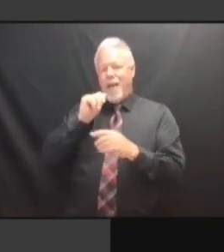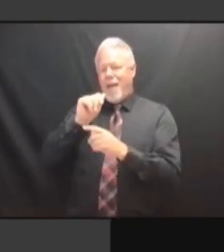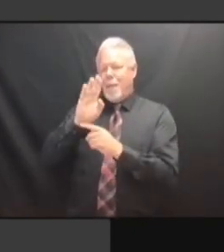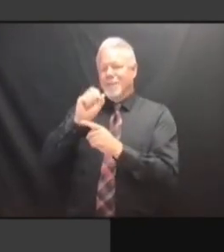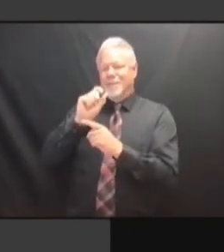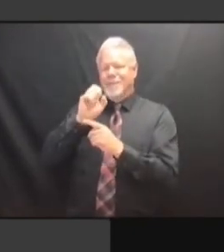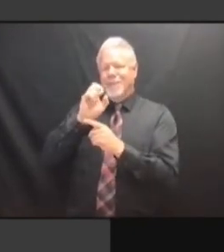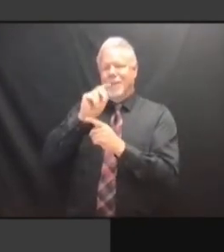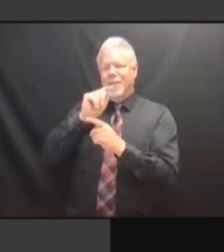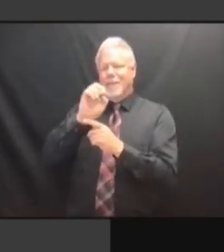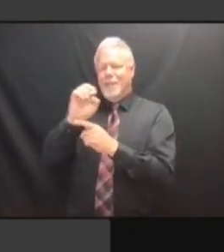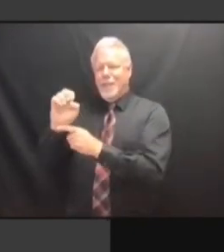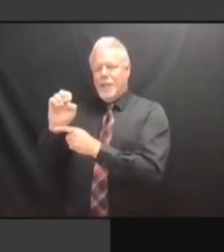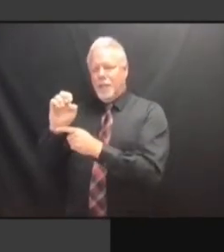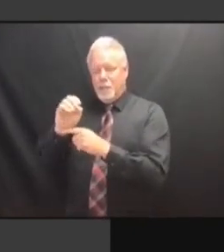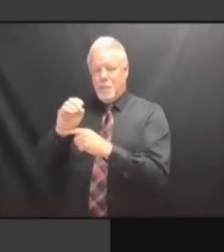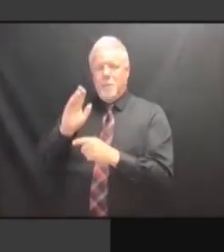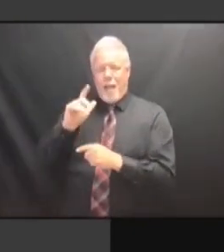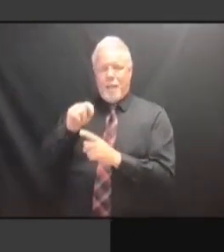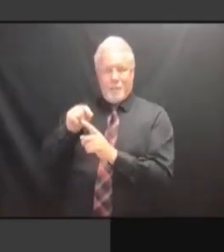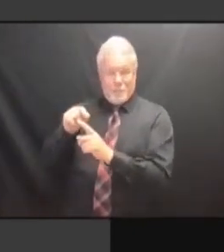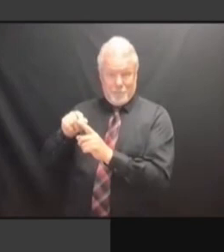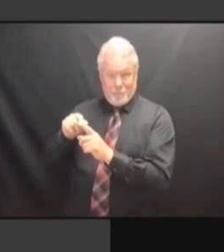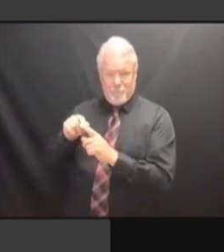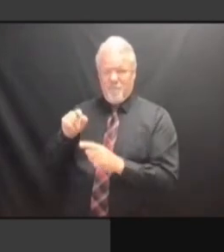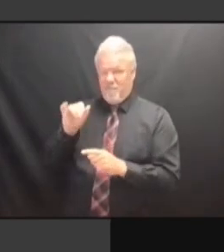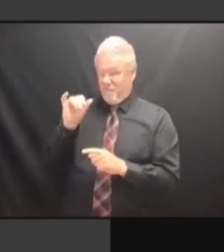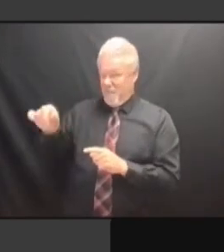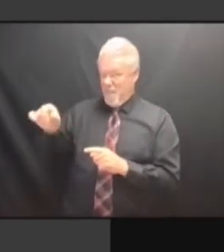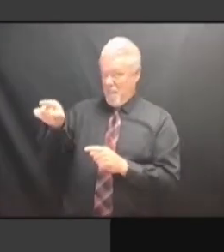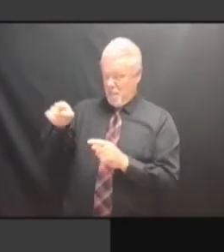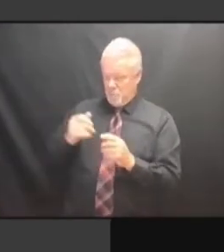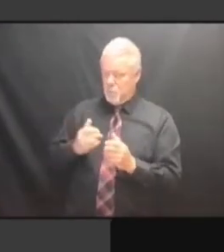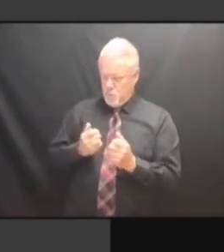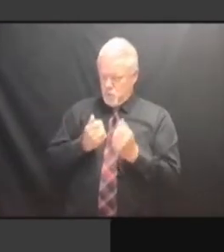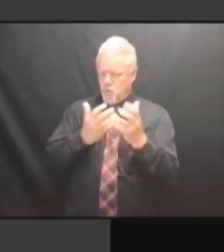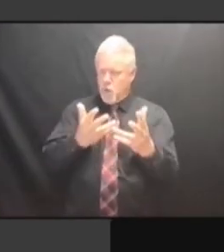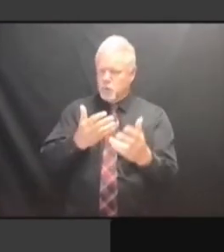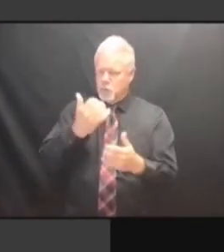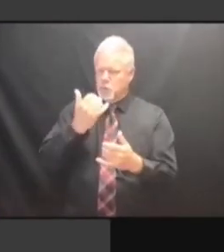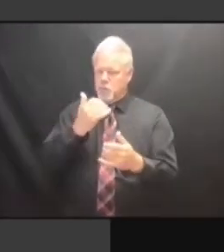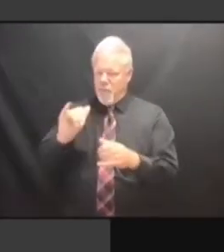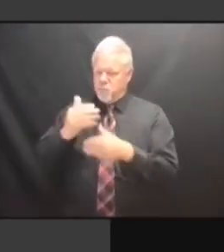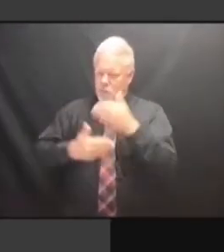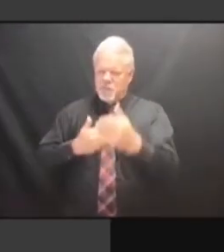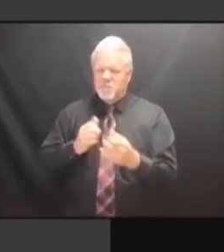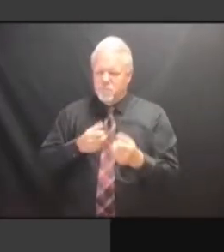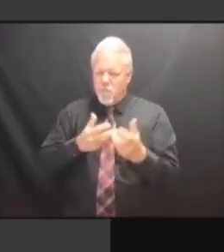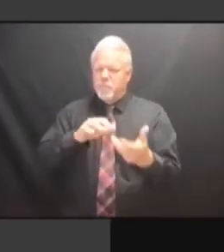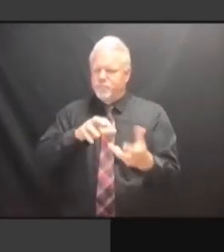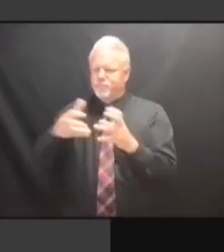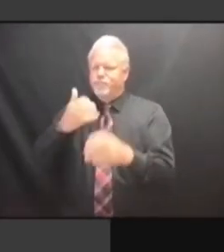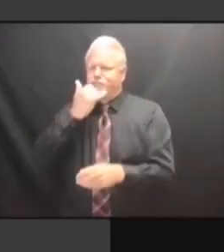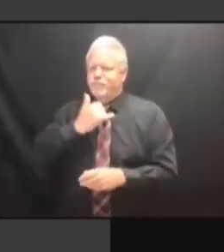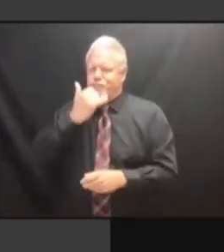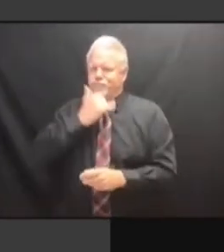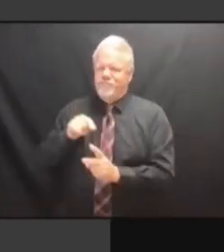AFFIDAVIT BALLOTS, AND IF THAT'S THE AFFIDAVIT BALLOTS, AND IF THAT'S THE CASE AFFIDAVIT BALLOTS, AND IF THAT'S THE CASE -- AFFIDAVIT BALLOTS, AND IF THAT'S THE CASE -- WELL, AFFIDAVIT BALLOTS, AND IF THAT'S THE CASE -- WELL, ALL AFFIDAVIT BALLOTS, AND IF THAT'S THE CASE -- WELL, ALL I'M AFFIDAVIT BALLOTS, AND IF THAT'S THE CASE -- WELL, ALL I'M SAYING THE CASE -- WELL, ALL I'M SAYING THE CASE -- WELL, ALL I'M SAYING IS, THE CASE -- WELL, ALL I'M SAYING IS, IS THE CASE -- WELL, ALL I'M SAYING IS, IS TO THE CASE -- WELL, ALL I'M SAYING IS, IS TO GO THE CASE -- WELL, ALL I'M SAYING IS, IS TO GO BACK THE CASE -- WELL, ALL I'M SAYING IS, IS TO GO BACK THROUGH THE CASE -- WELL, ALL I'M SAYING IS, IS TO GO BACK THROUGH IT THE CASE -- WELL, ALL I'M SAYING IS, IS TO GO BACK THROUGH IT AND IS, IS TO GO BACK THROUGH IT AND IS, IS TO GO BACK THROUGH IT AND DO IS, IS TO GO BACK THROUGH IT AND DO IT IS, IS TO GO BACK THROUGH IT AND DO IT LOGICALLY. DO IT LOGICALLY. DO IT LOGICALLY. AND DO IT LOGICALLY. AND I'M DO IT LOGICALLY. AND I'M PREPARED DO IT LOGICALLY. AND I'M PREPARED TO DO IT LOGICALLY. AND I'M PREPARED TO SPEND DO IT LOGICALLY. AND I'M PREPARED TO SPEND TIME AND I'M PREPARED TO SPEND TIME AND I'M PREPARED TO SPEND TIME GOING AND I'M PREPARED TO SPEND TIME GOING THROUGH